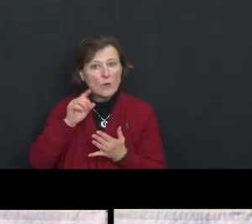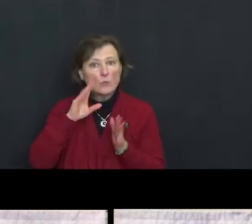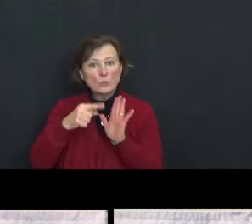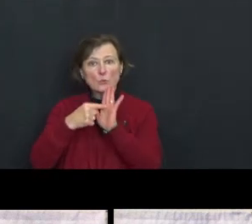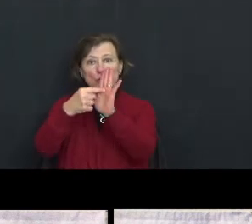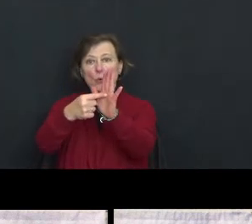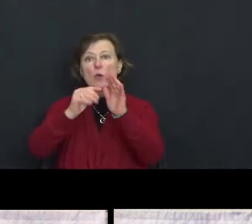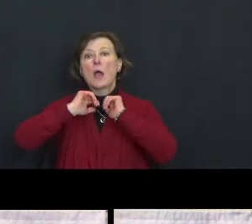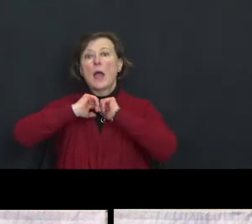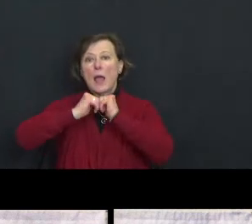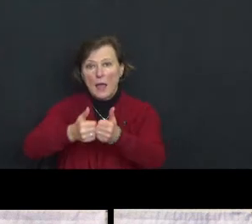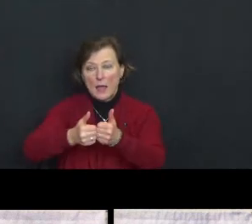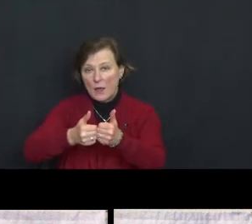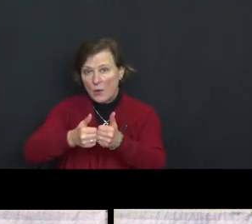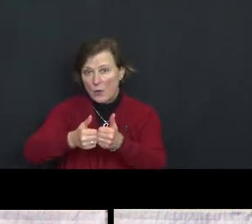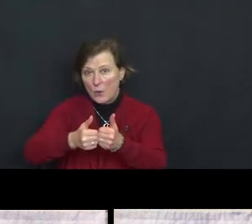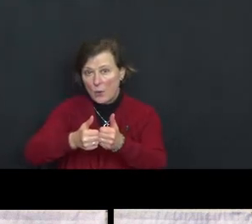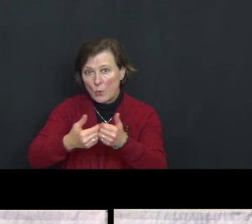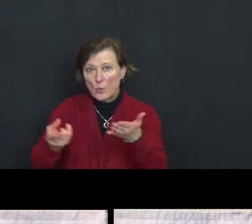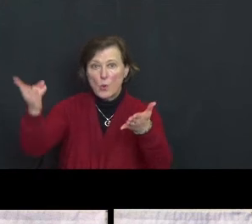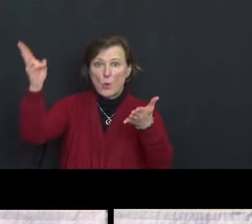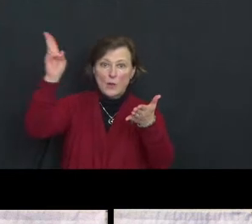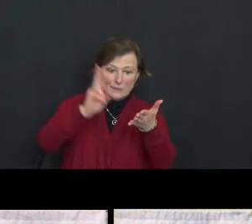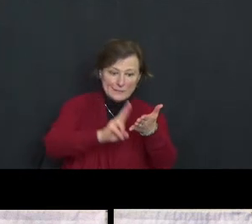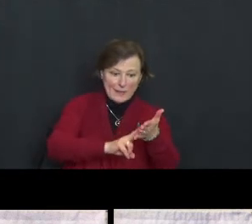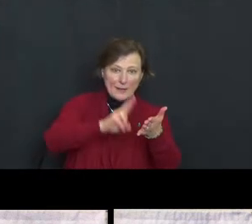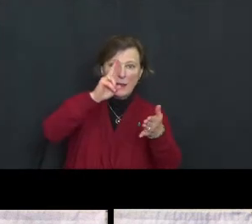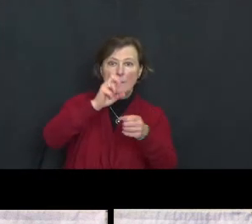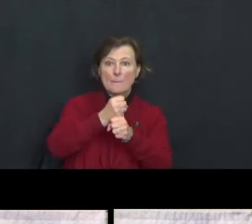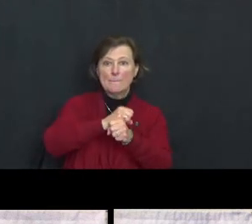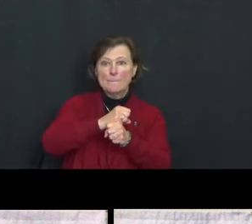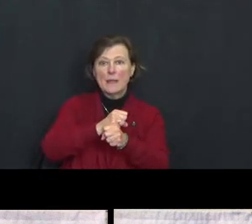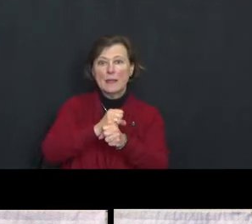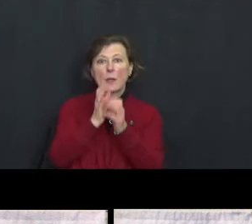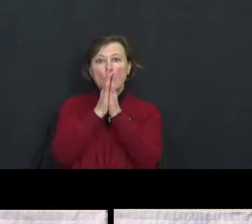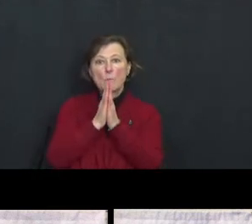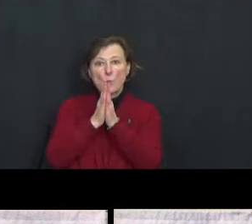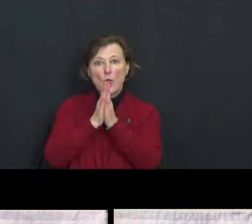how to sign up to make a prayer flag.